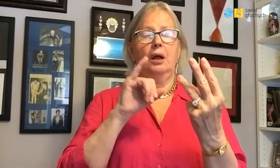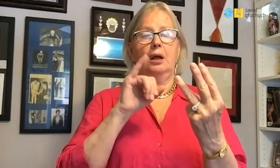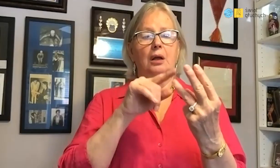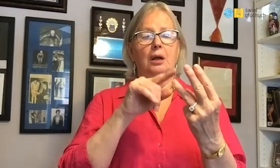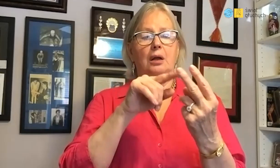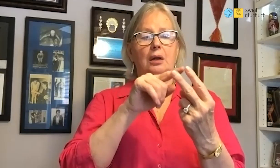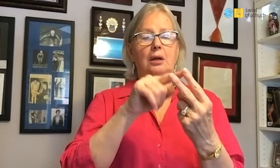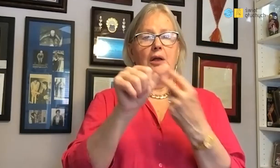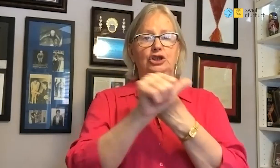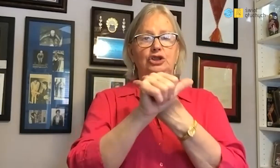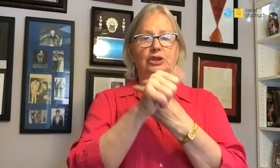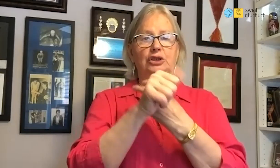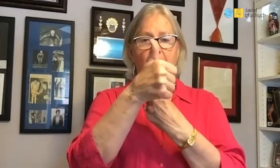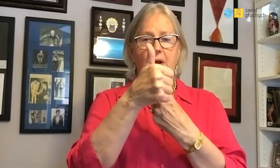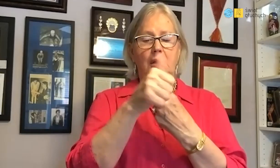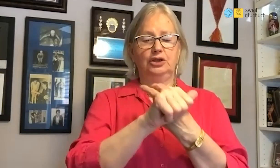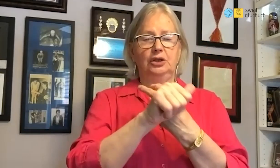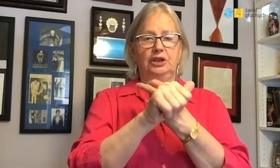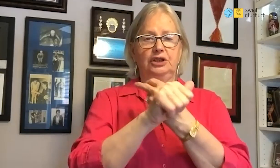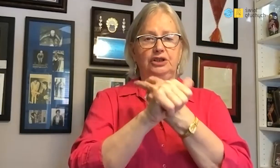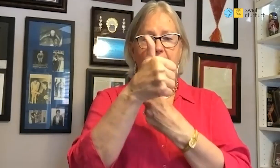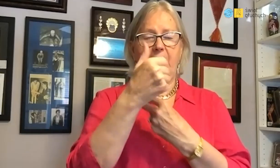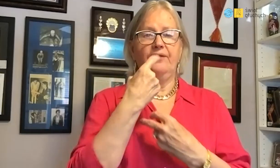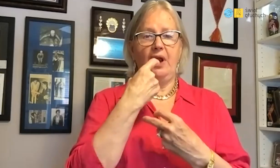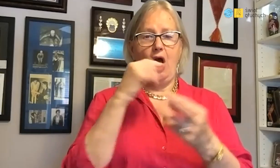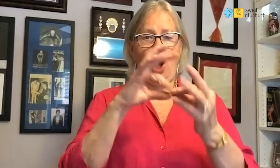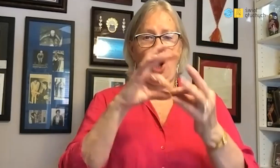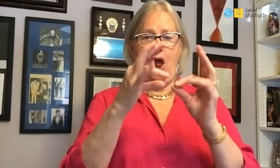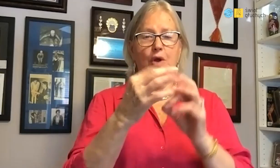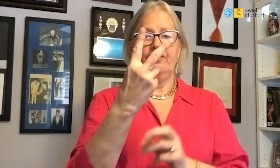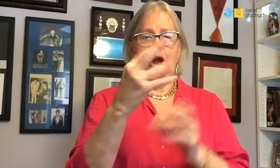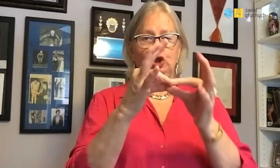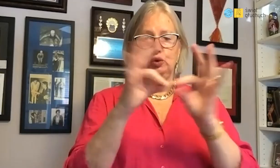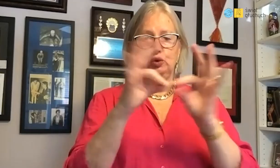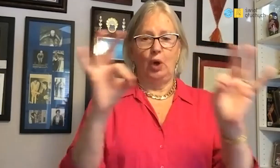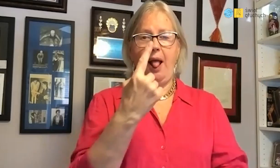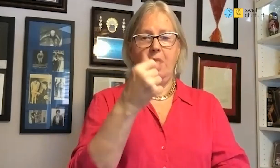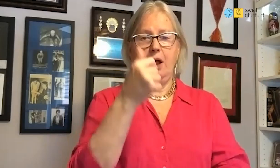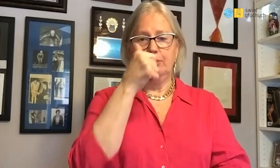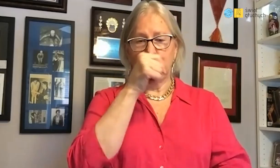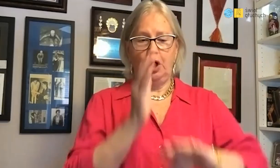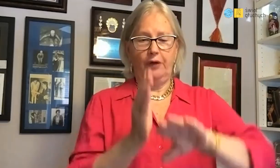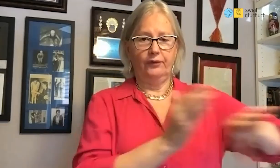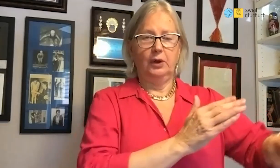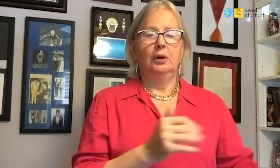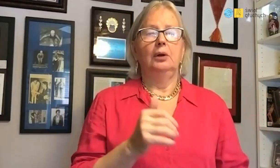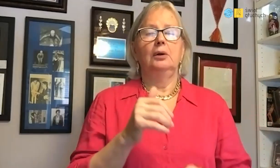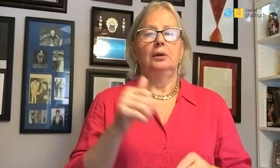at the 1961 Olympic Games in Finland I won 2 gold and 1 brown.